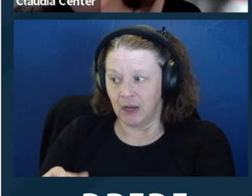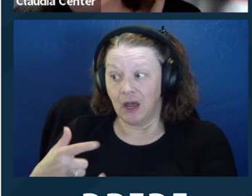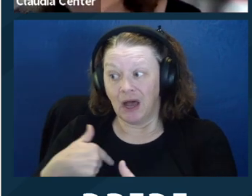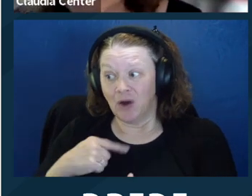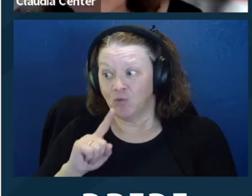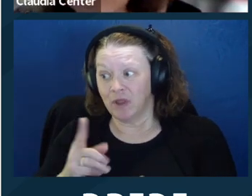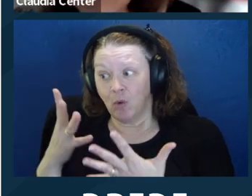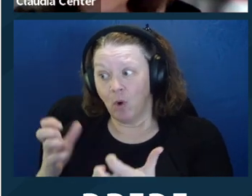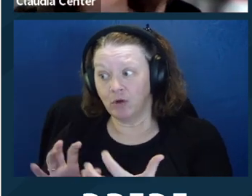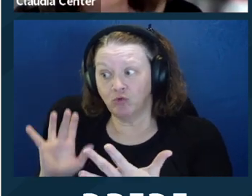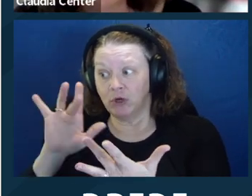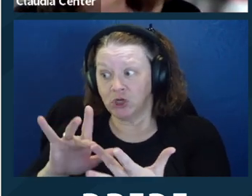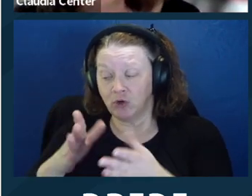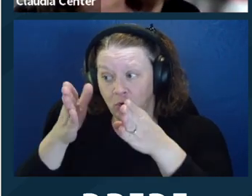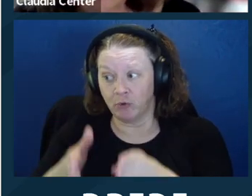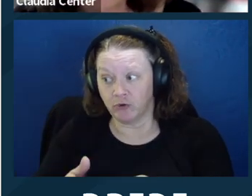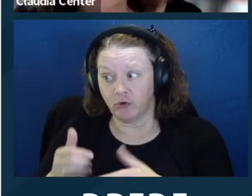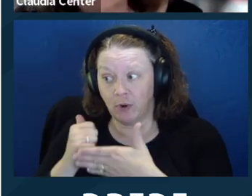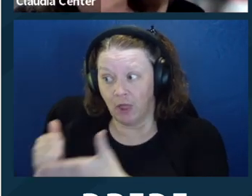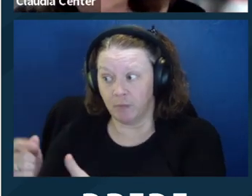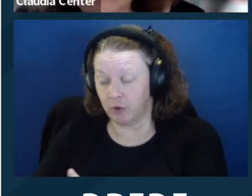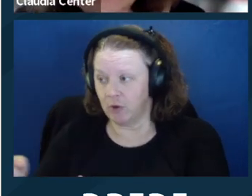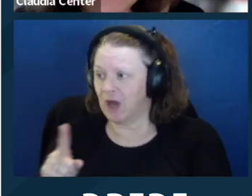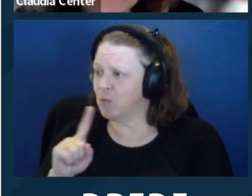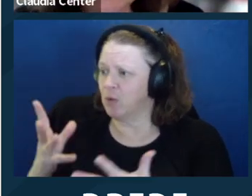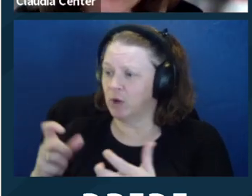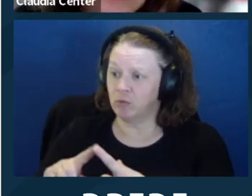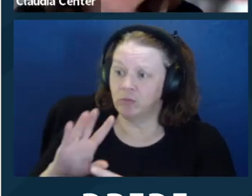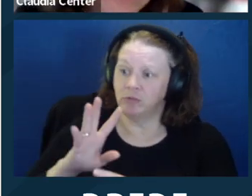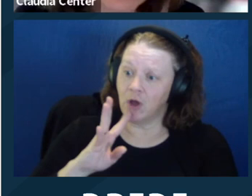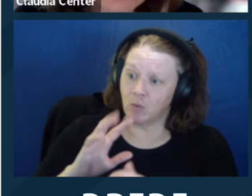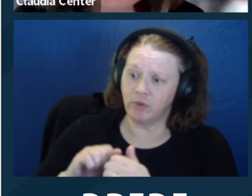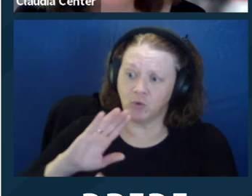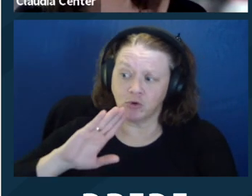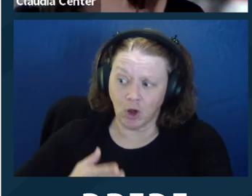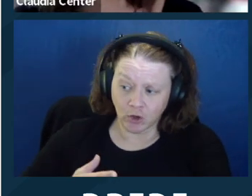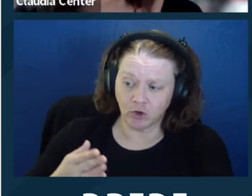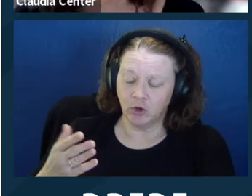such and such fraud or such and such abuse. I'd really like to reach out to someone to